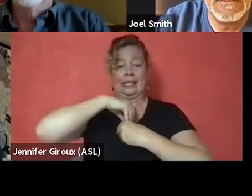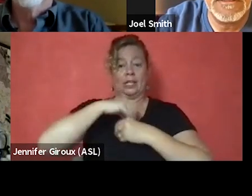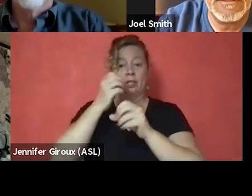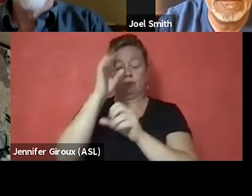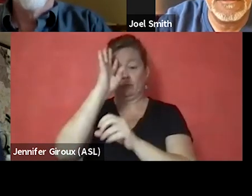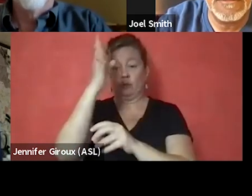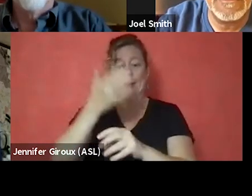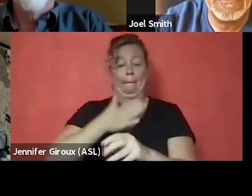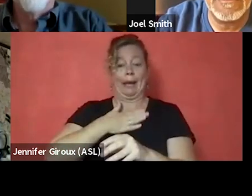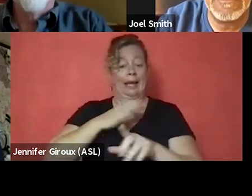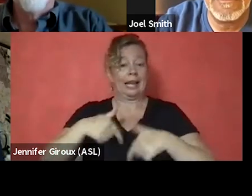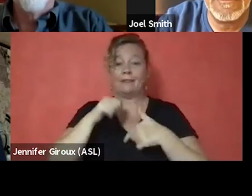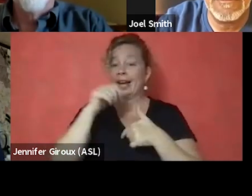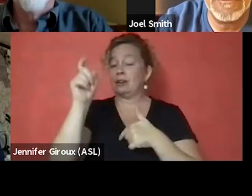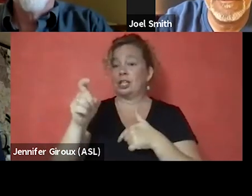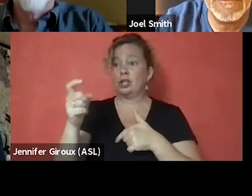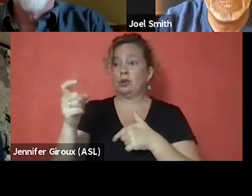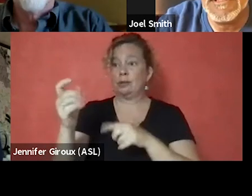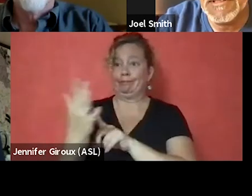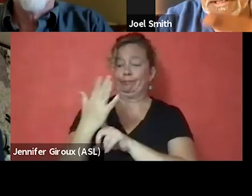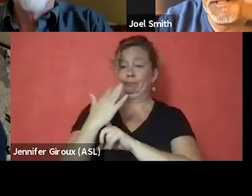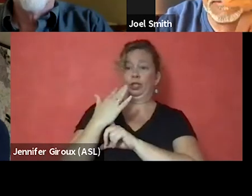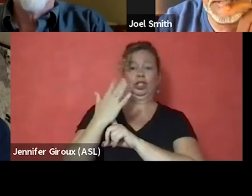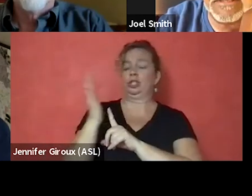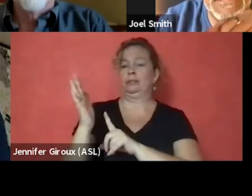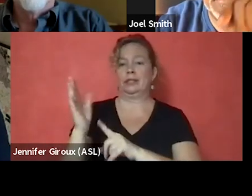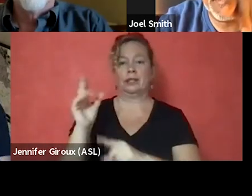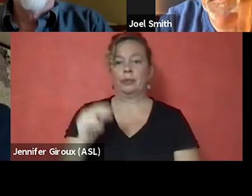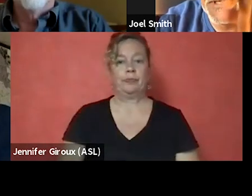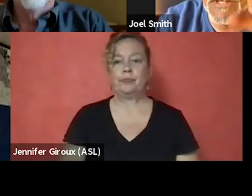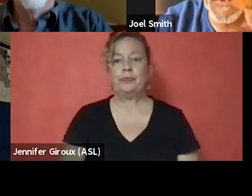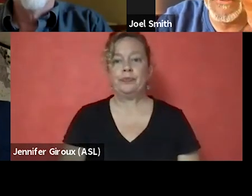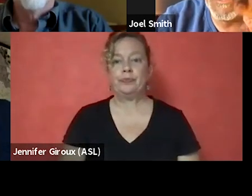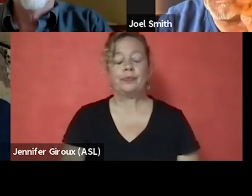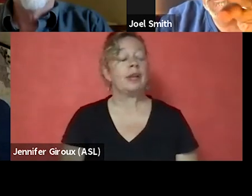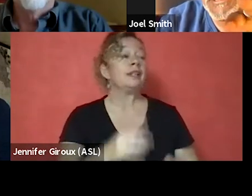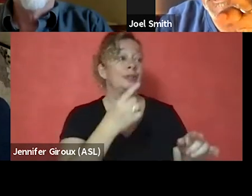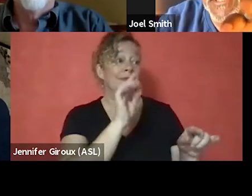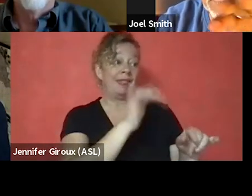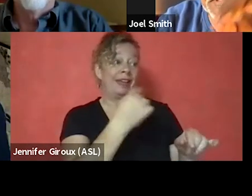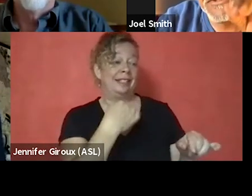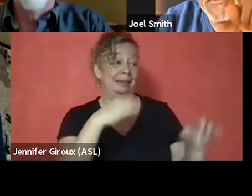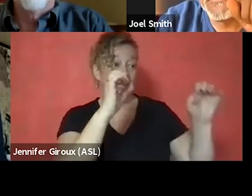I don't need you to push your life upon me. [JC] That tells me also that education aspect of this